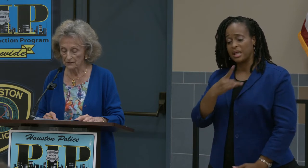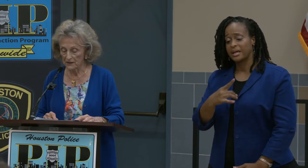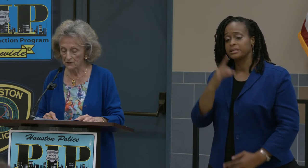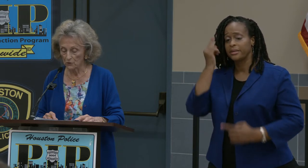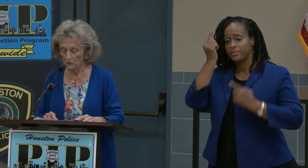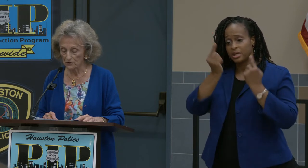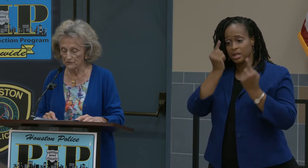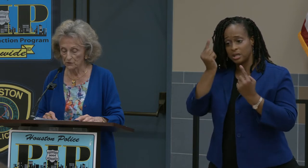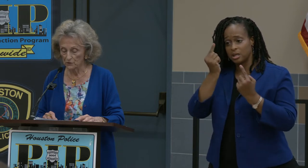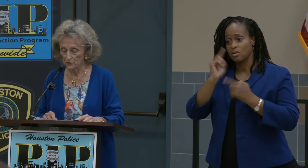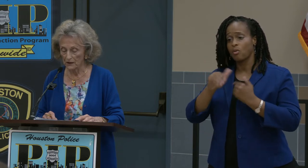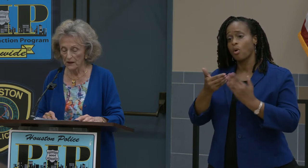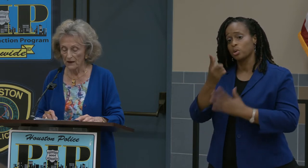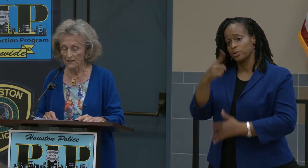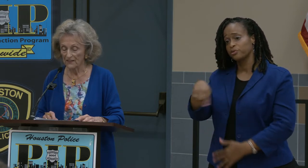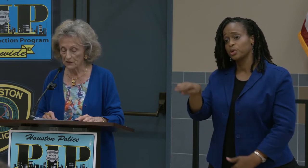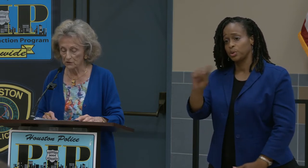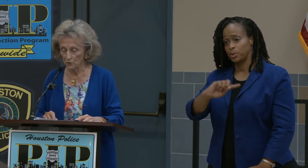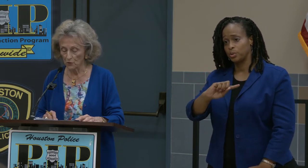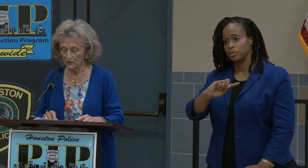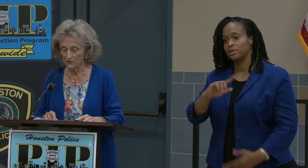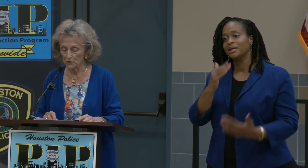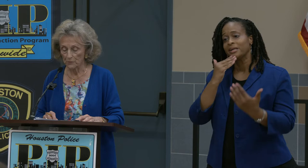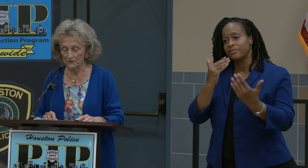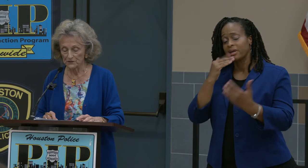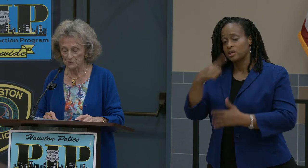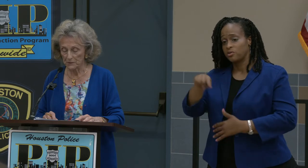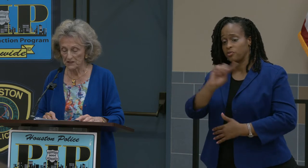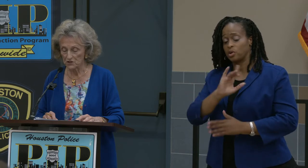that all of you -- thank you all for your participation